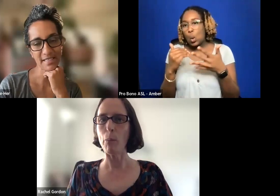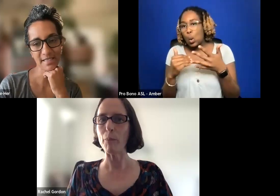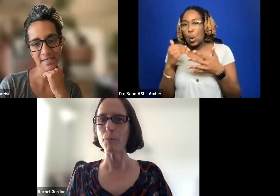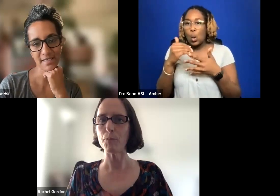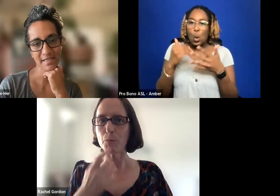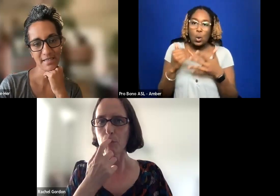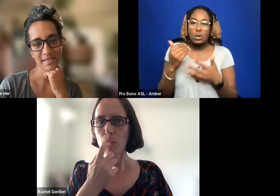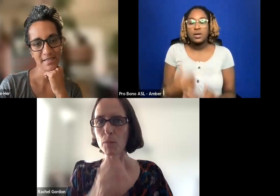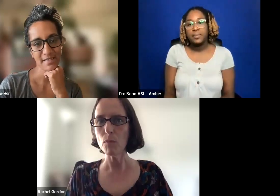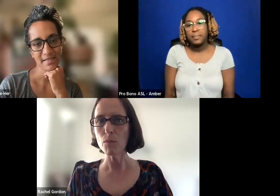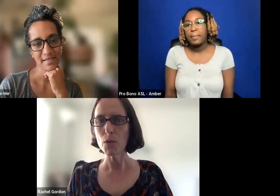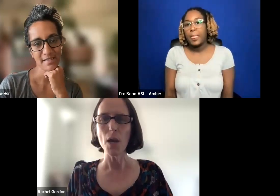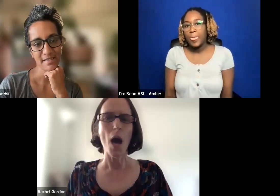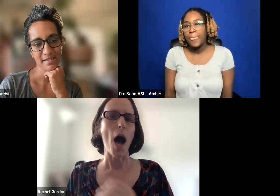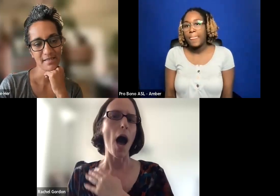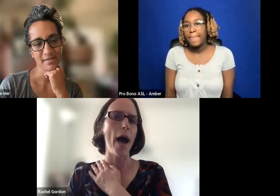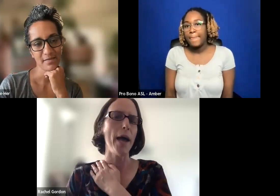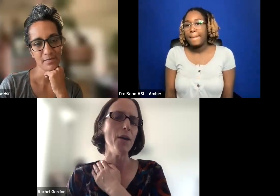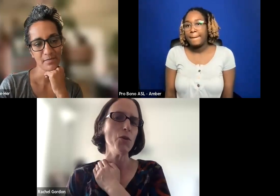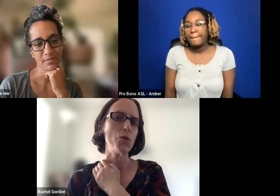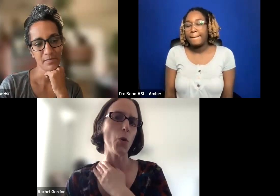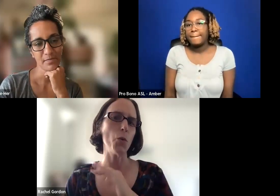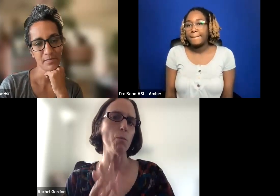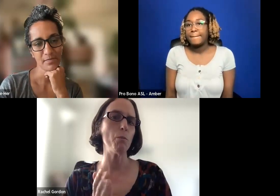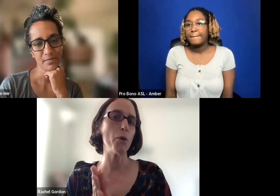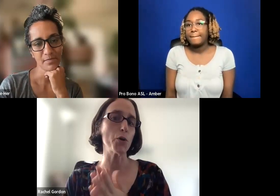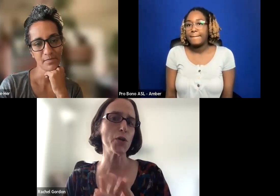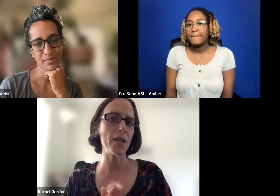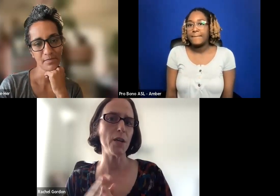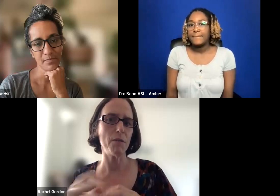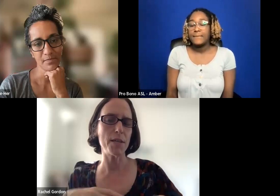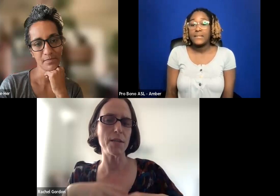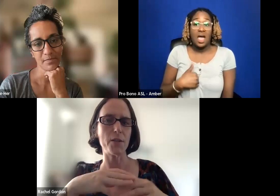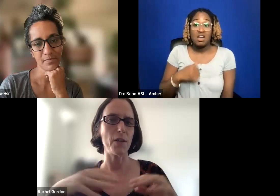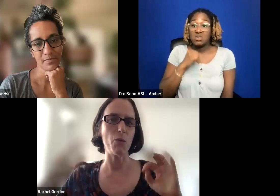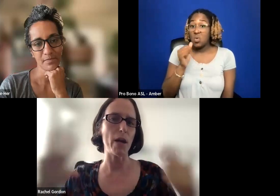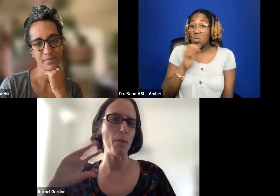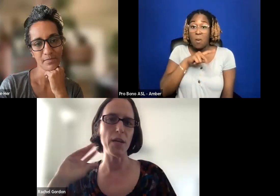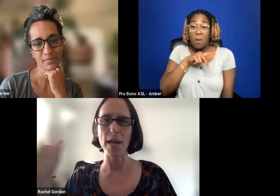I DON'T PERSONALLY NECESSARILY RECOMMEND ANY DISTRIBUTOR OR NOT.